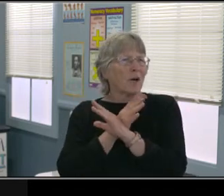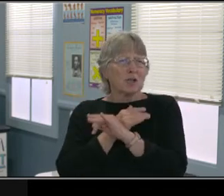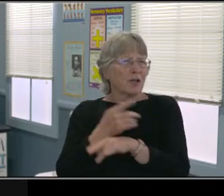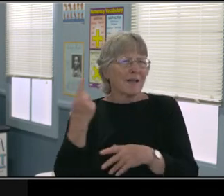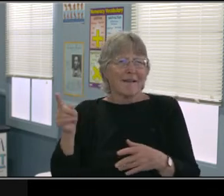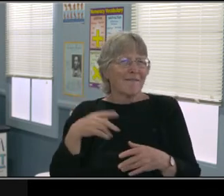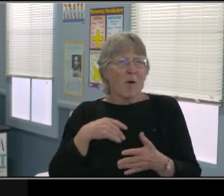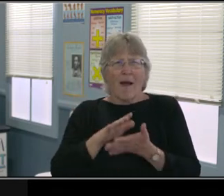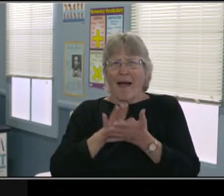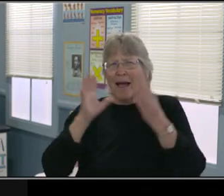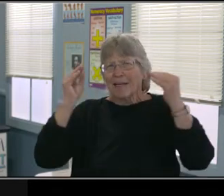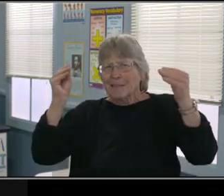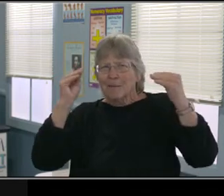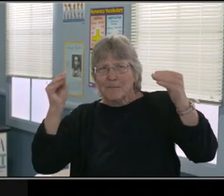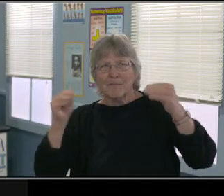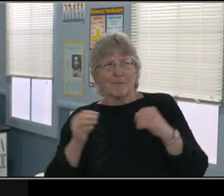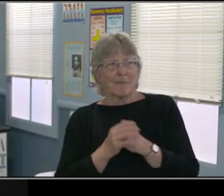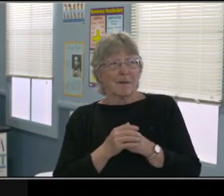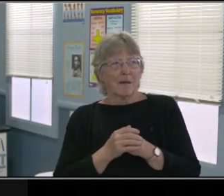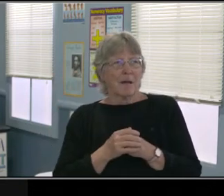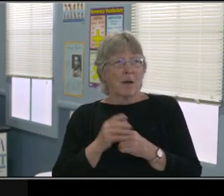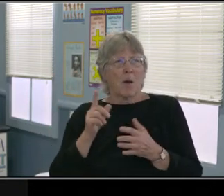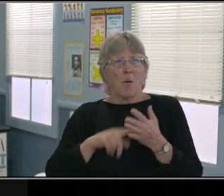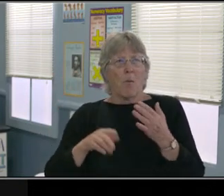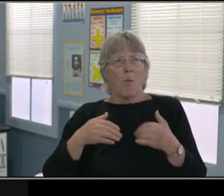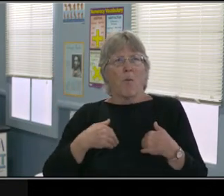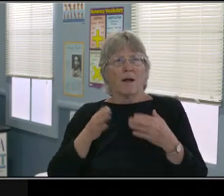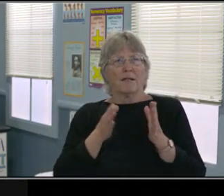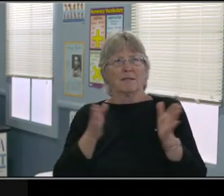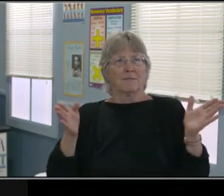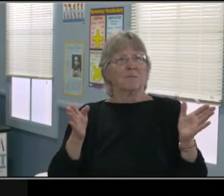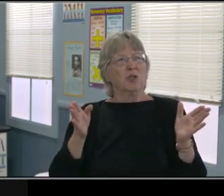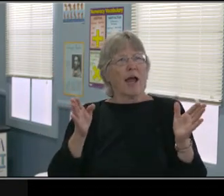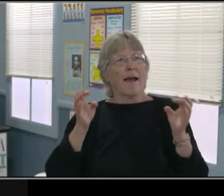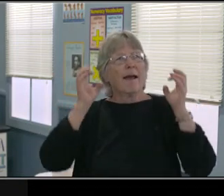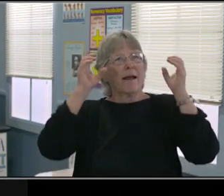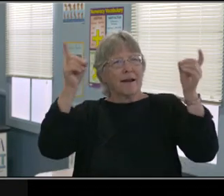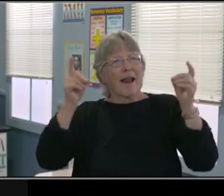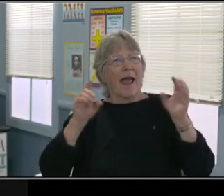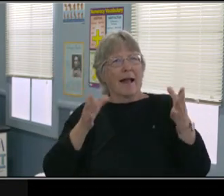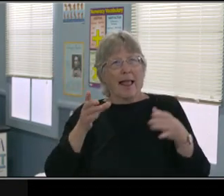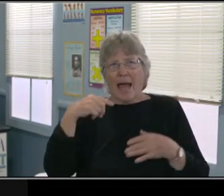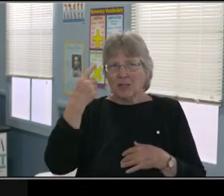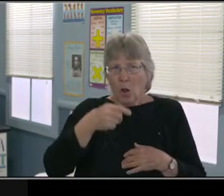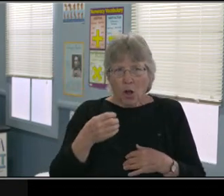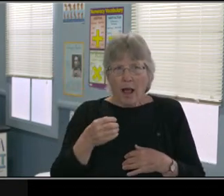Are they moving around? And how can we adjust that? Or can we not work on that right now?